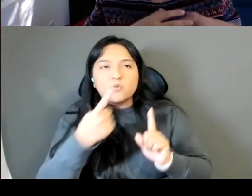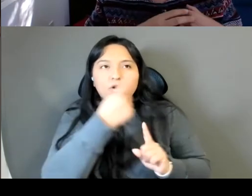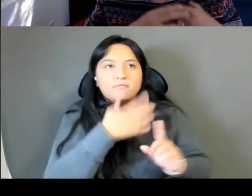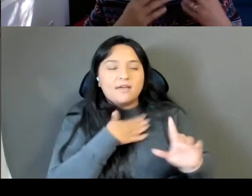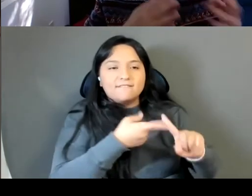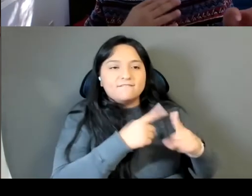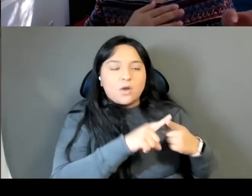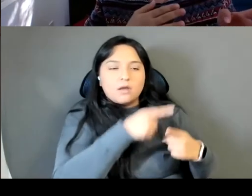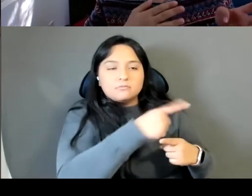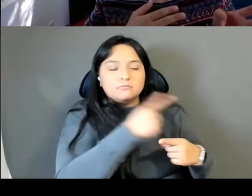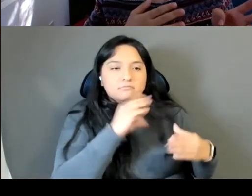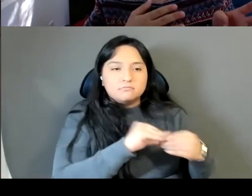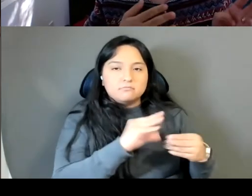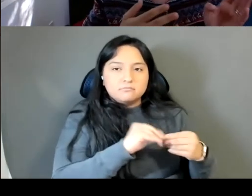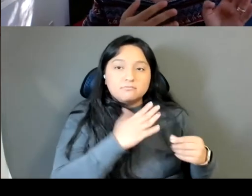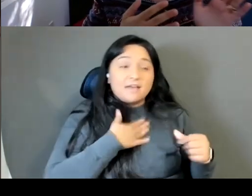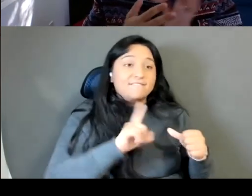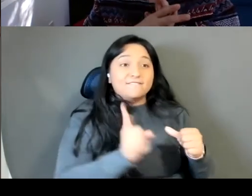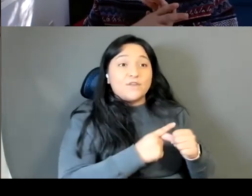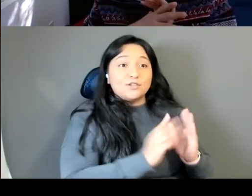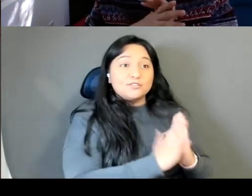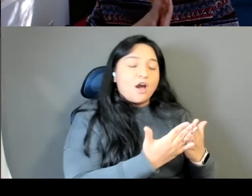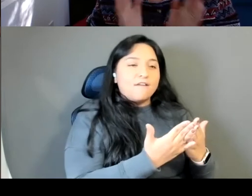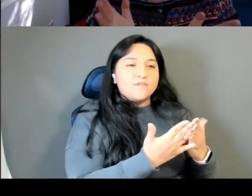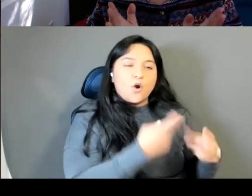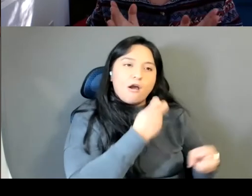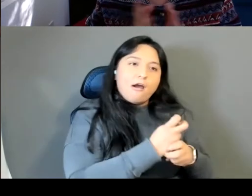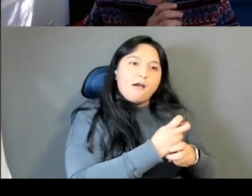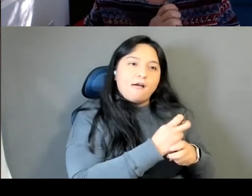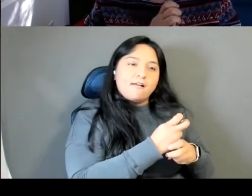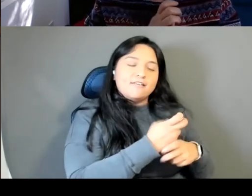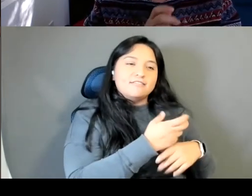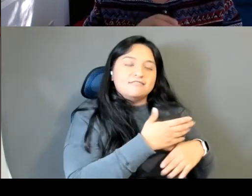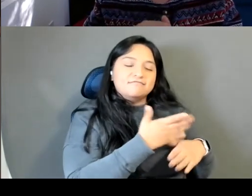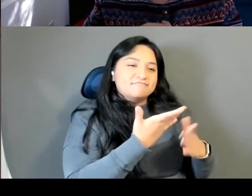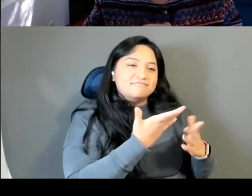as the steepest way up the mountain. And so I'm trying not to do that.